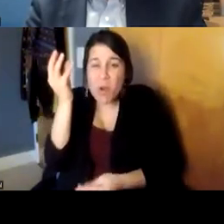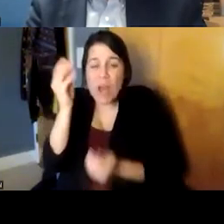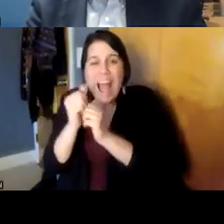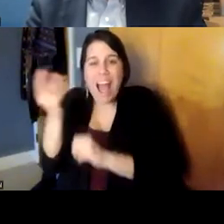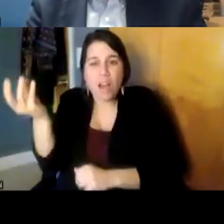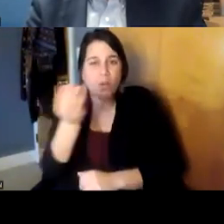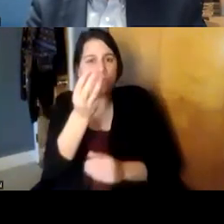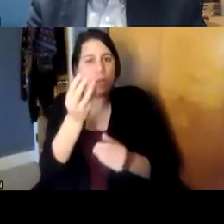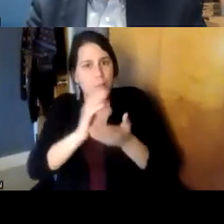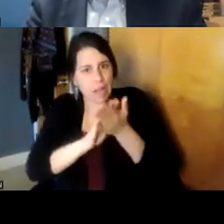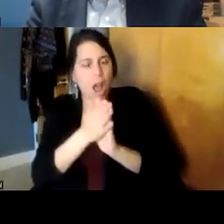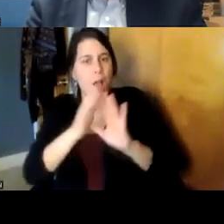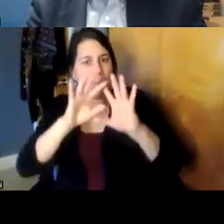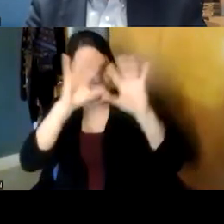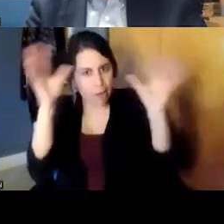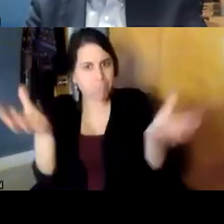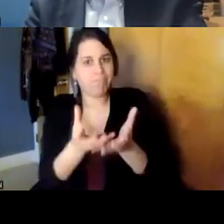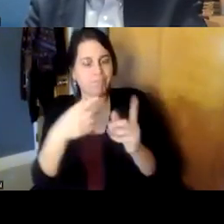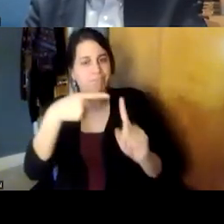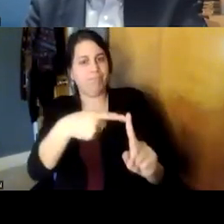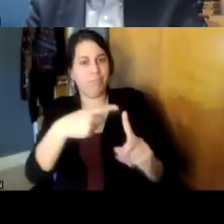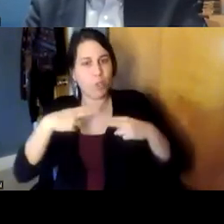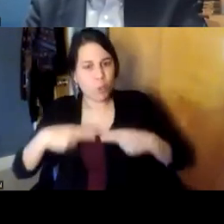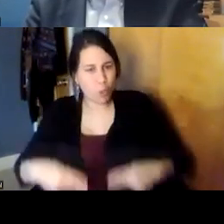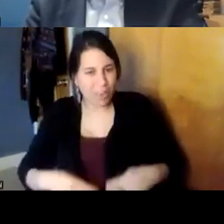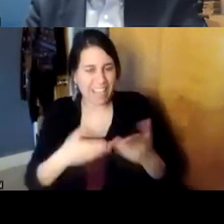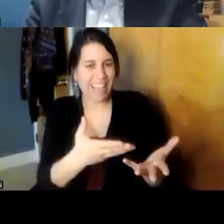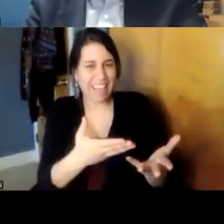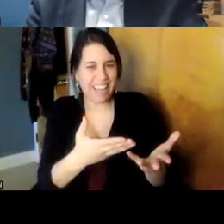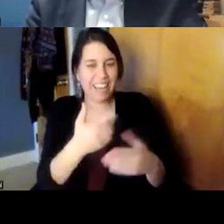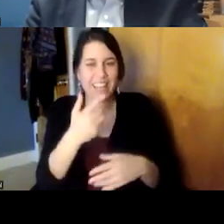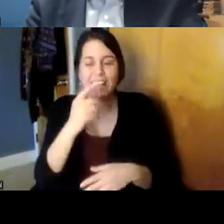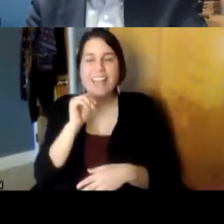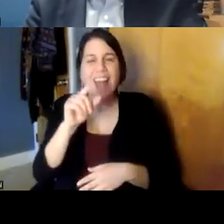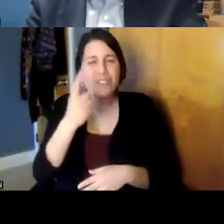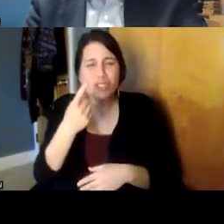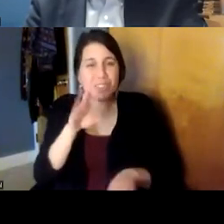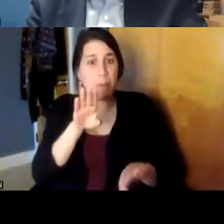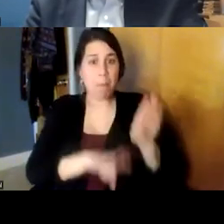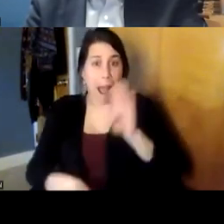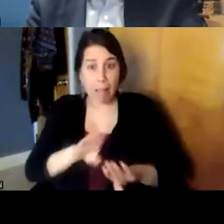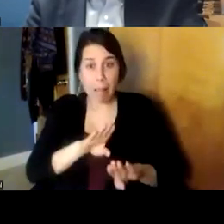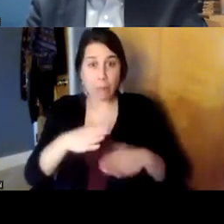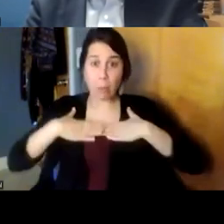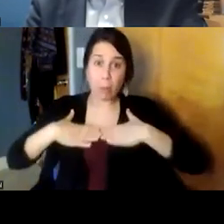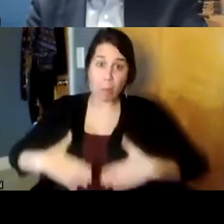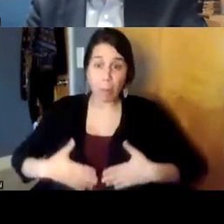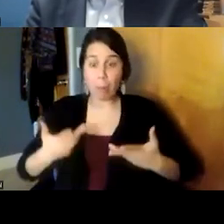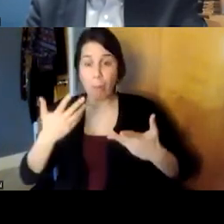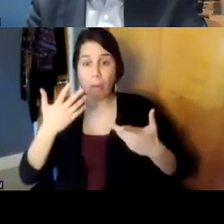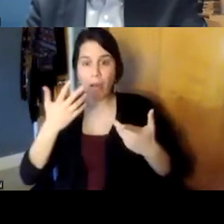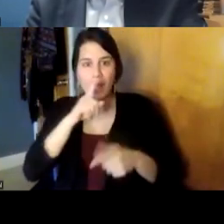complex human being that is not just a biological human being or psychological but a very complex